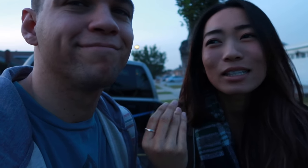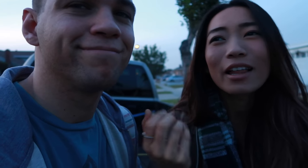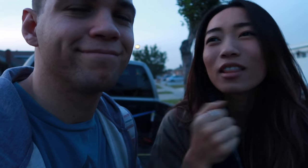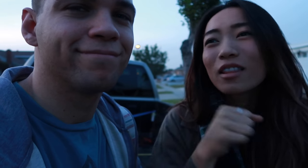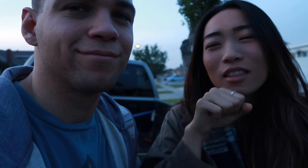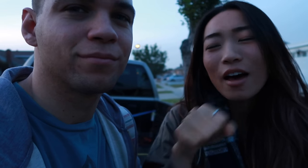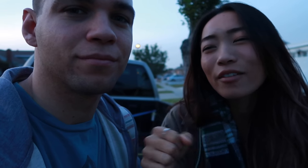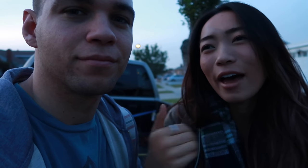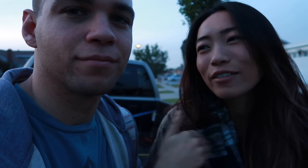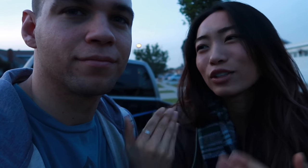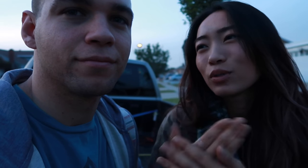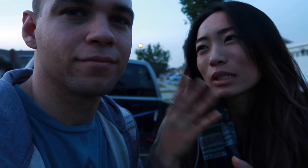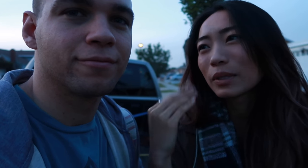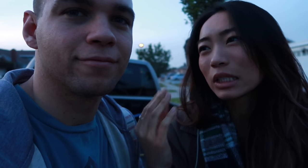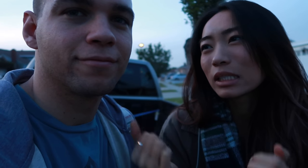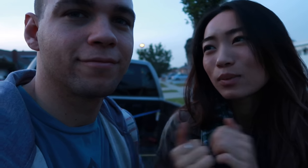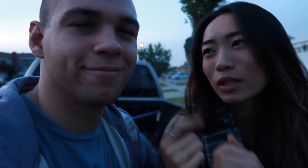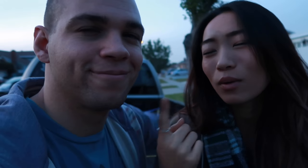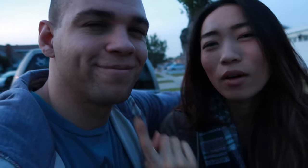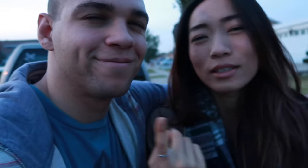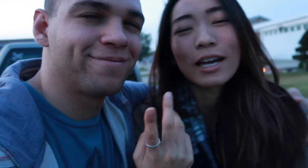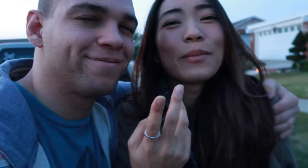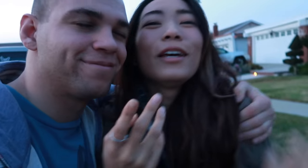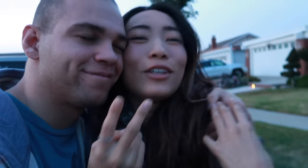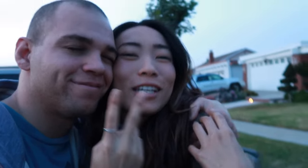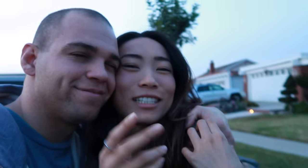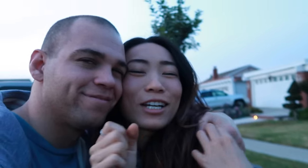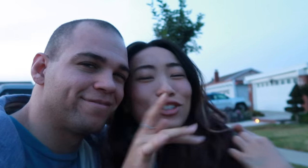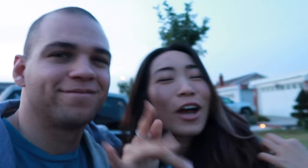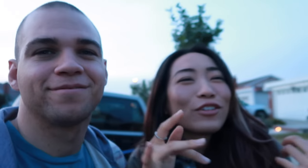I love having new experiences with you all the time. You guys see our travel